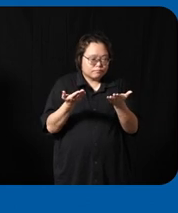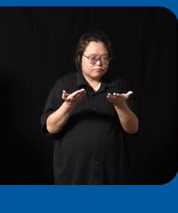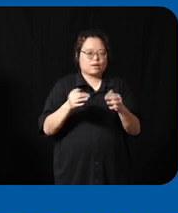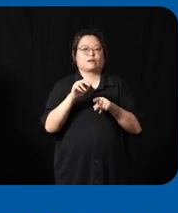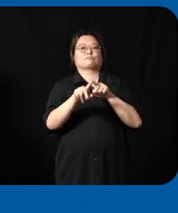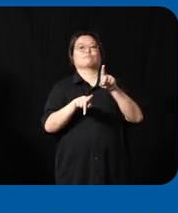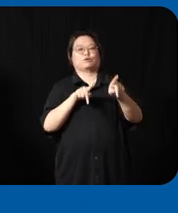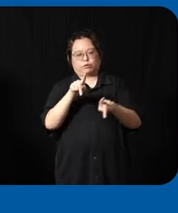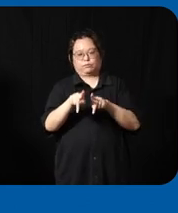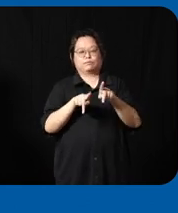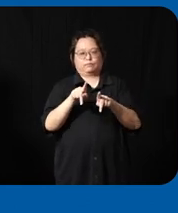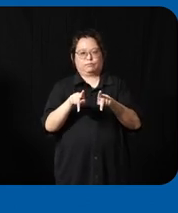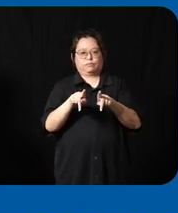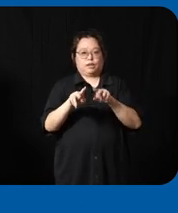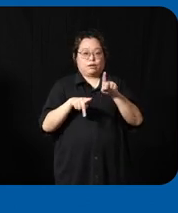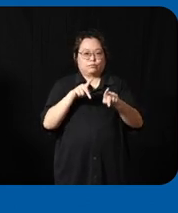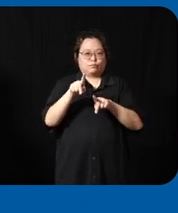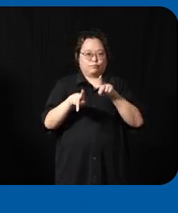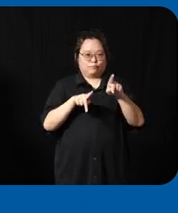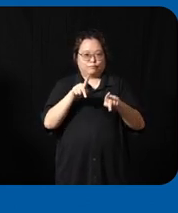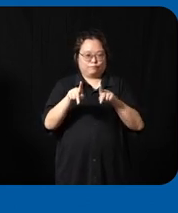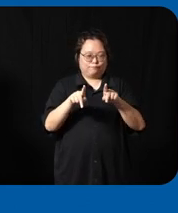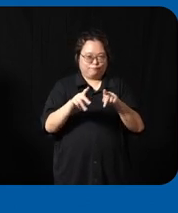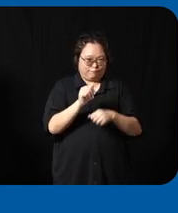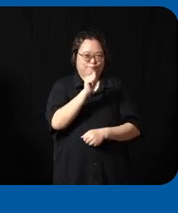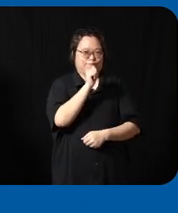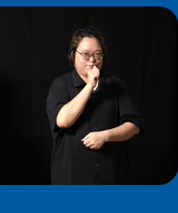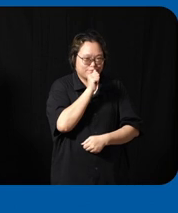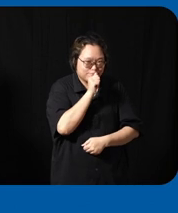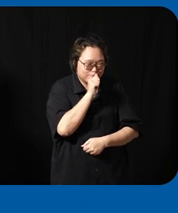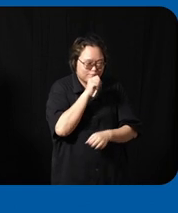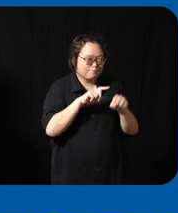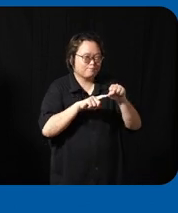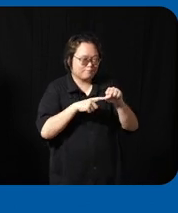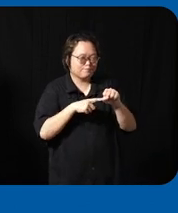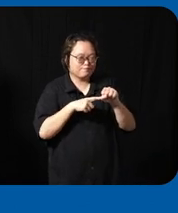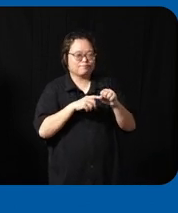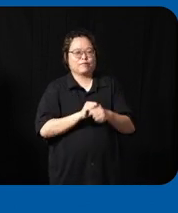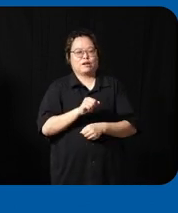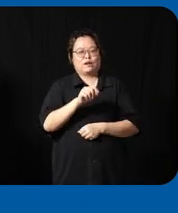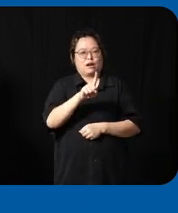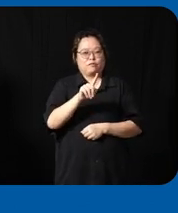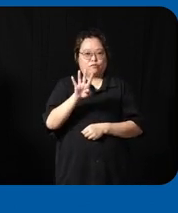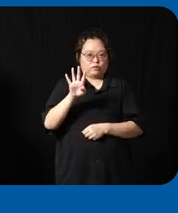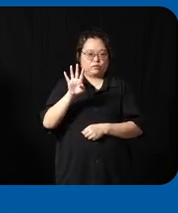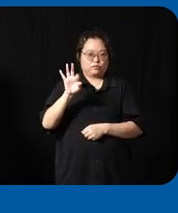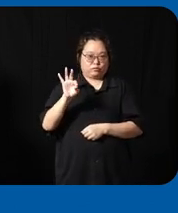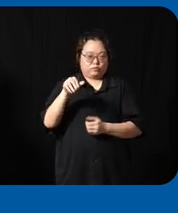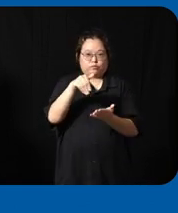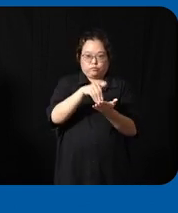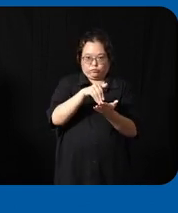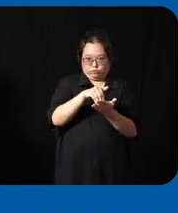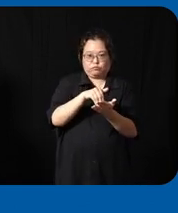it's the people who are the secret source so we have over 149,000 uh employees spread across uh